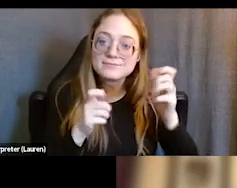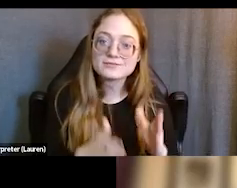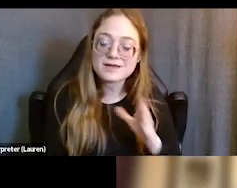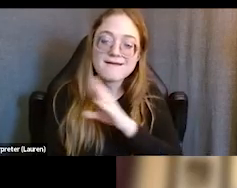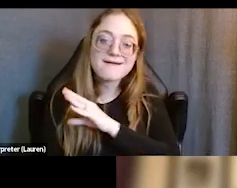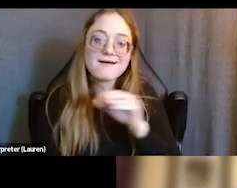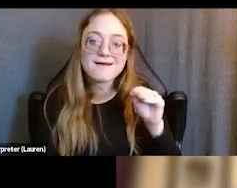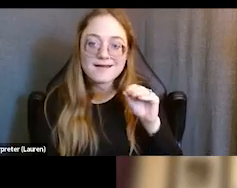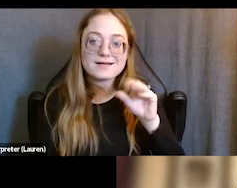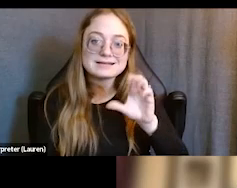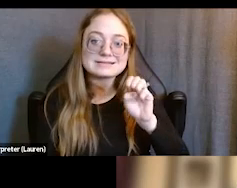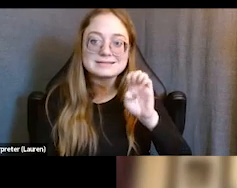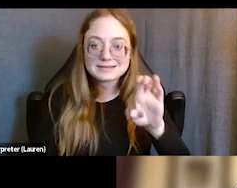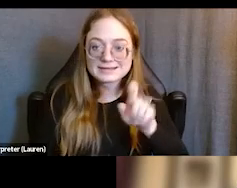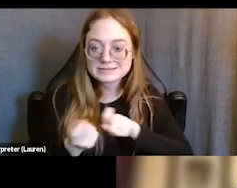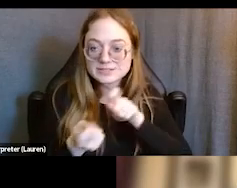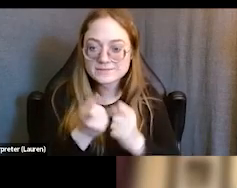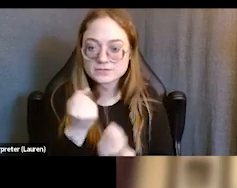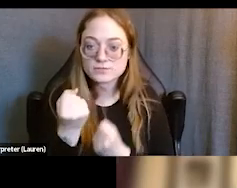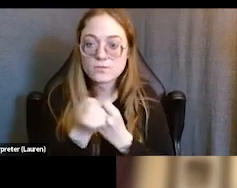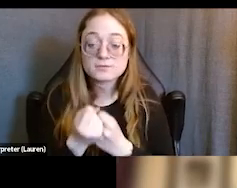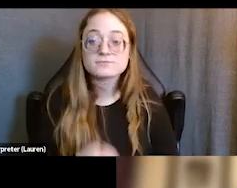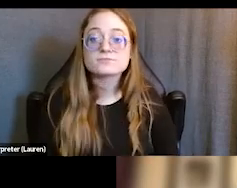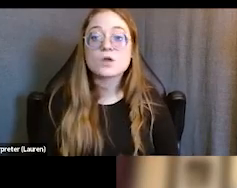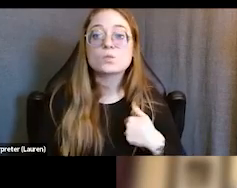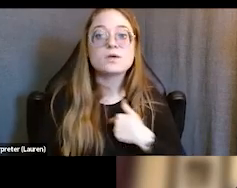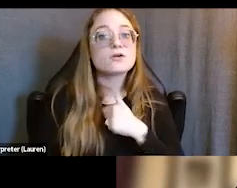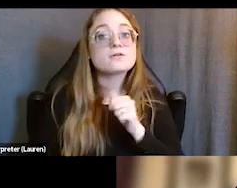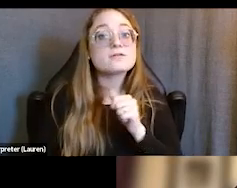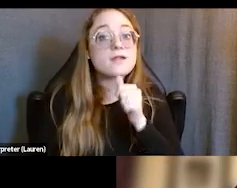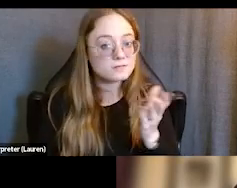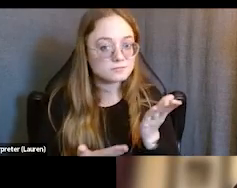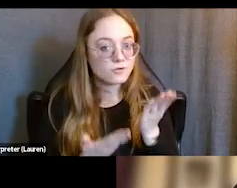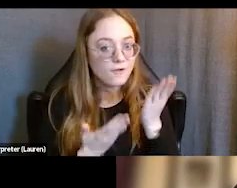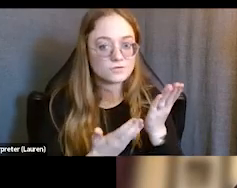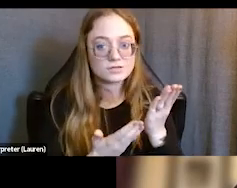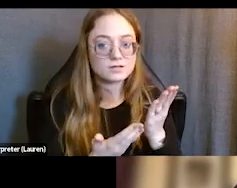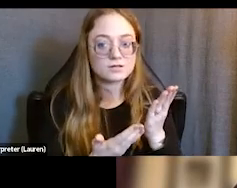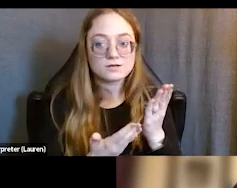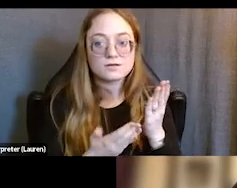for service connection purposes. We are not though, for example, offering, we're not a housing provider.